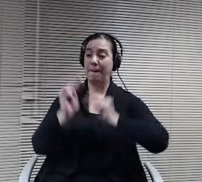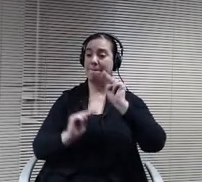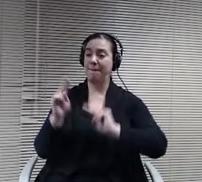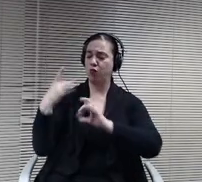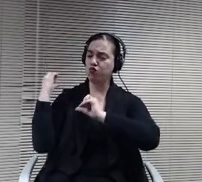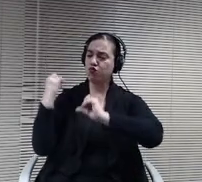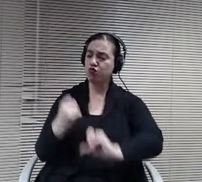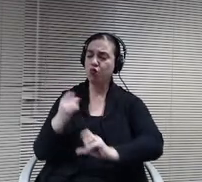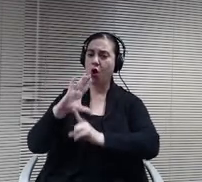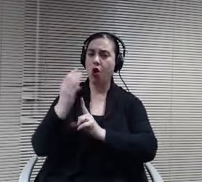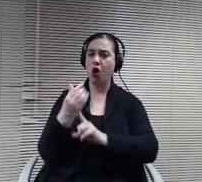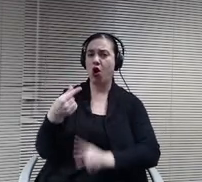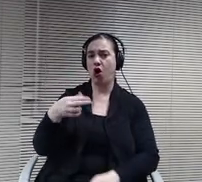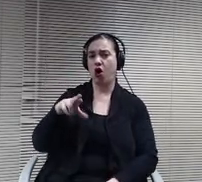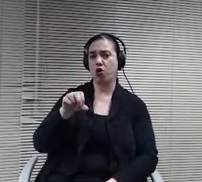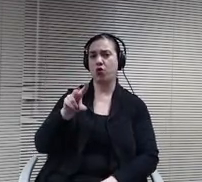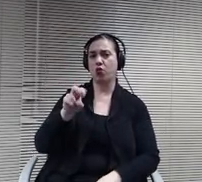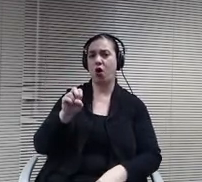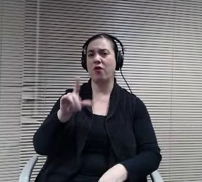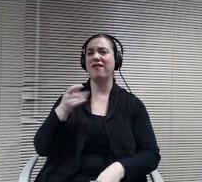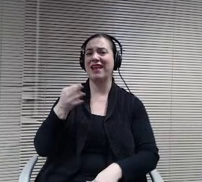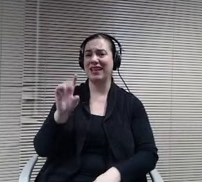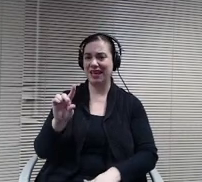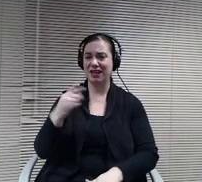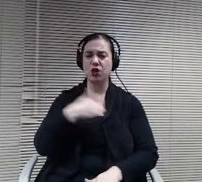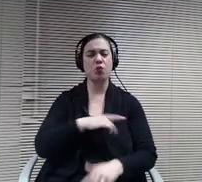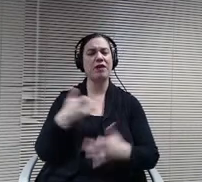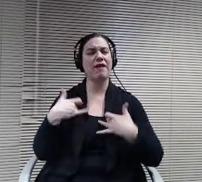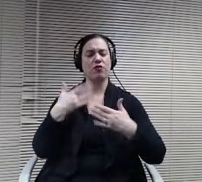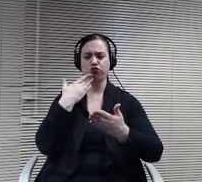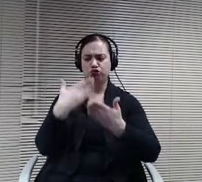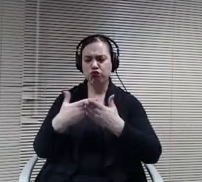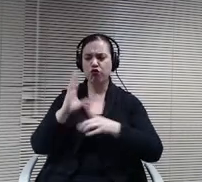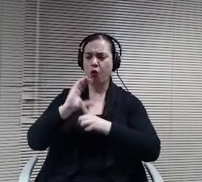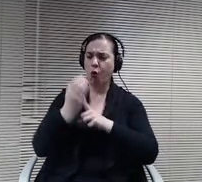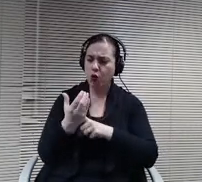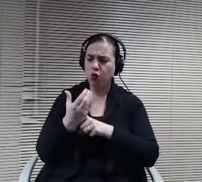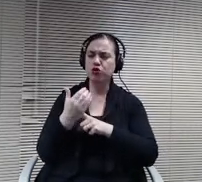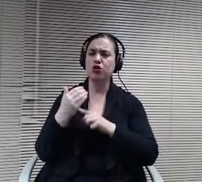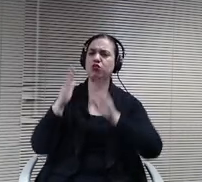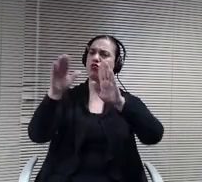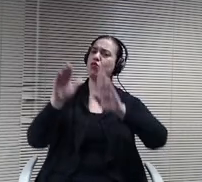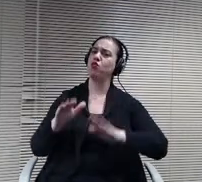great staff. Not only experience, but just fun. People that like to be around each other and are fun to be around.